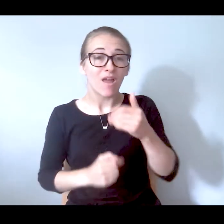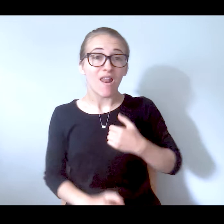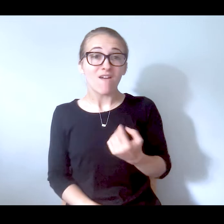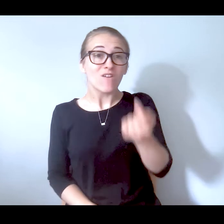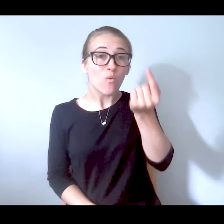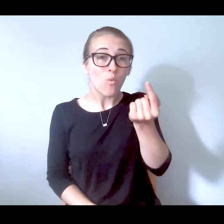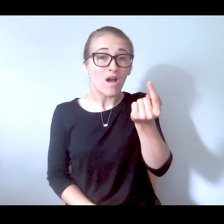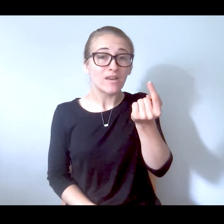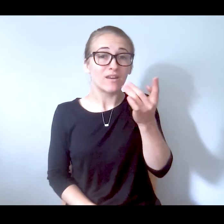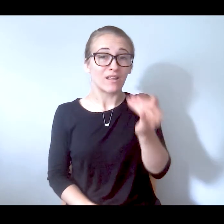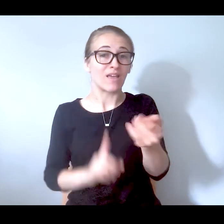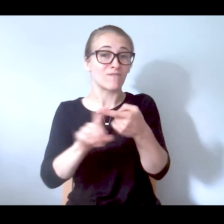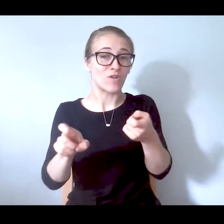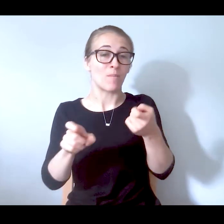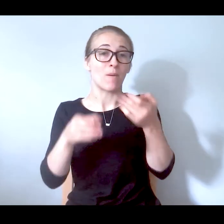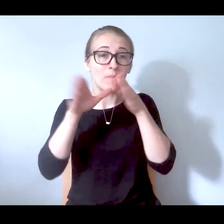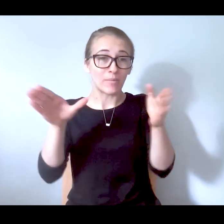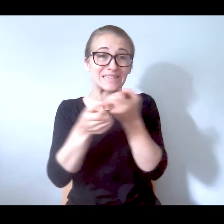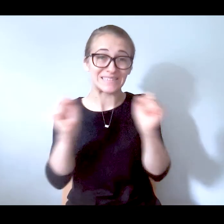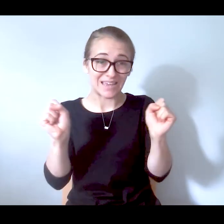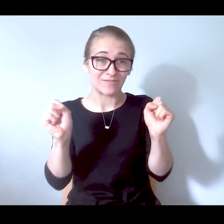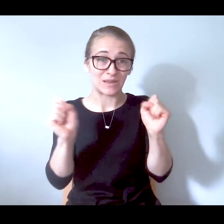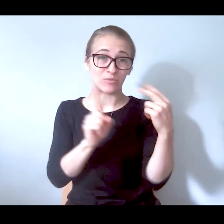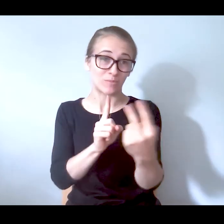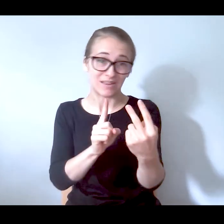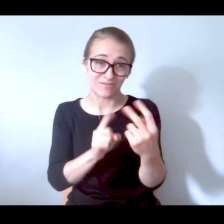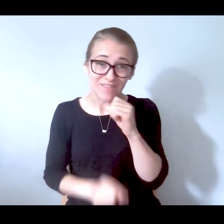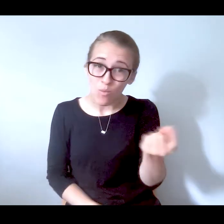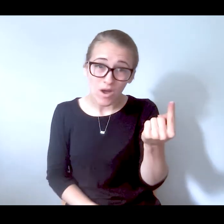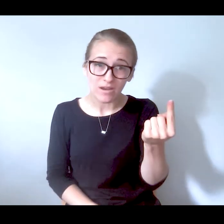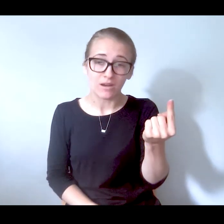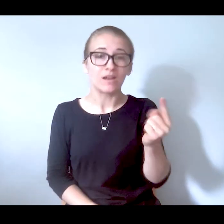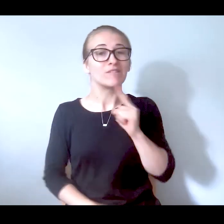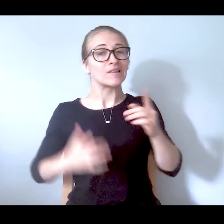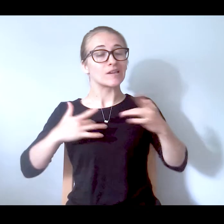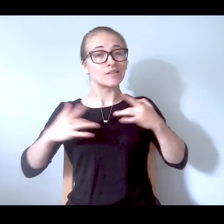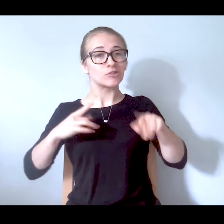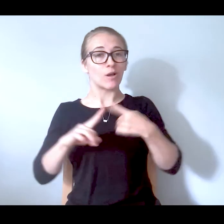from a public safety perspective. It was just concerned about somebody's own safety.